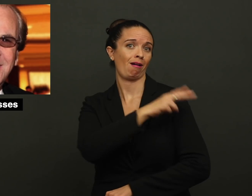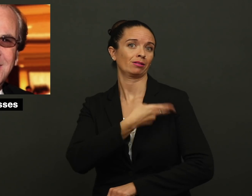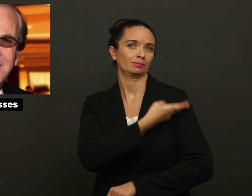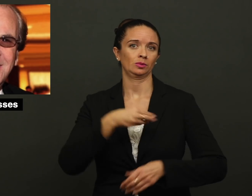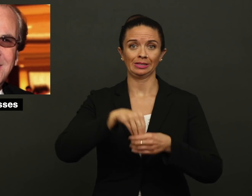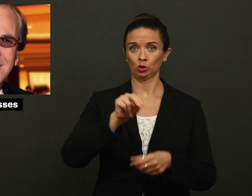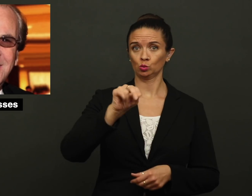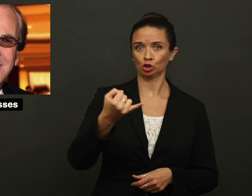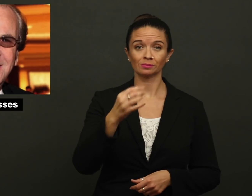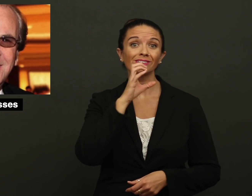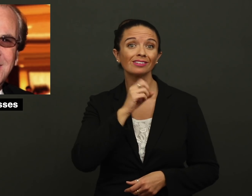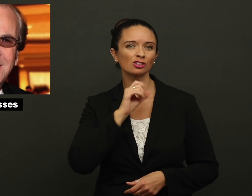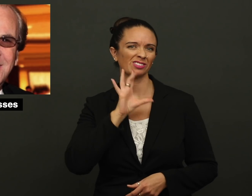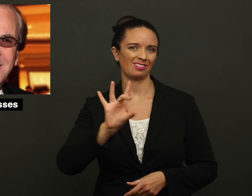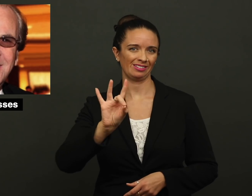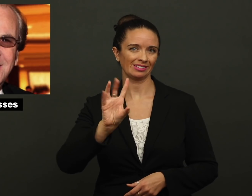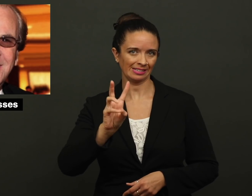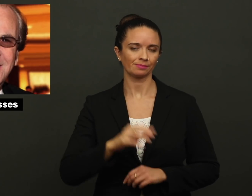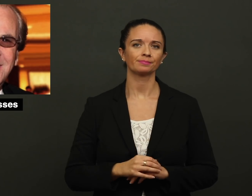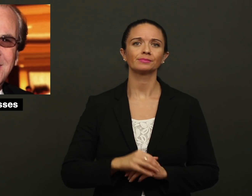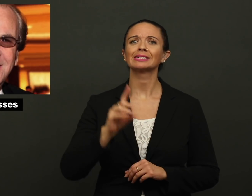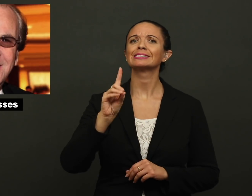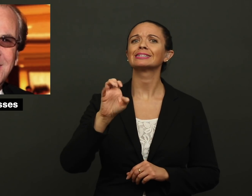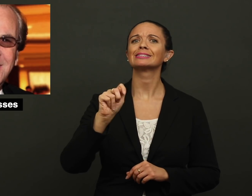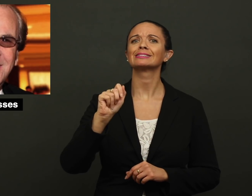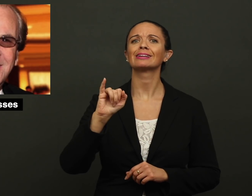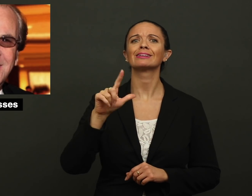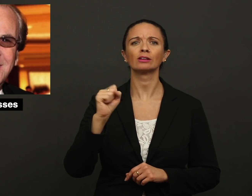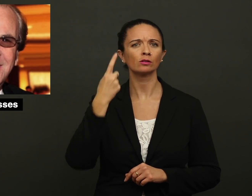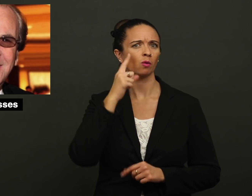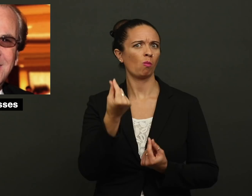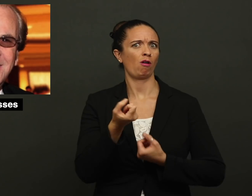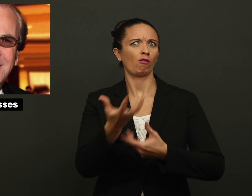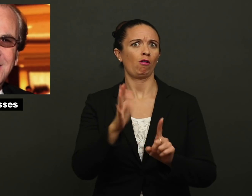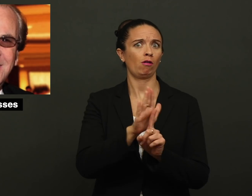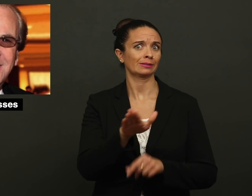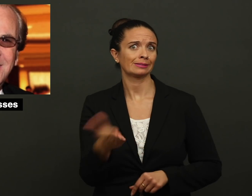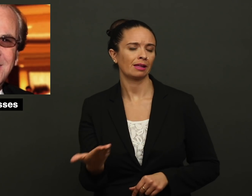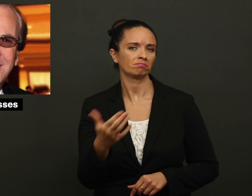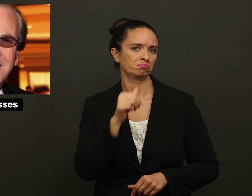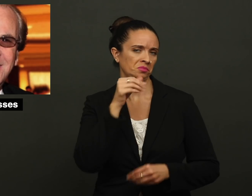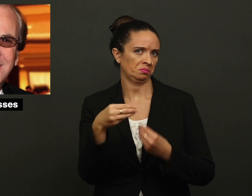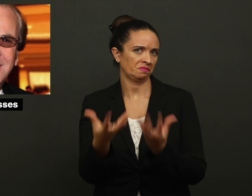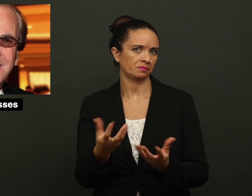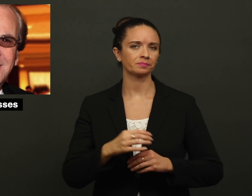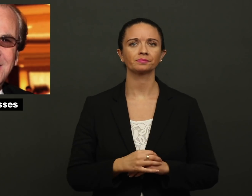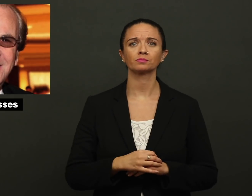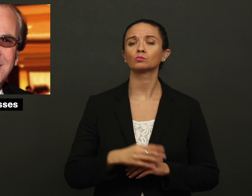a hospital in New Jersey at the age of 86. The details for the cause of his death have not been provided.